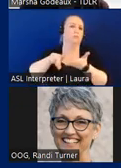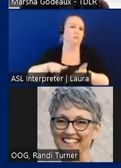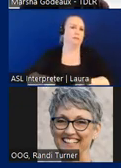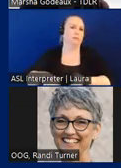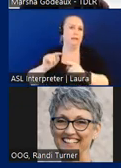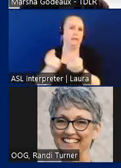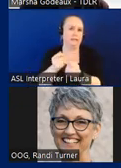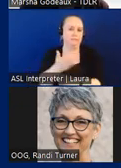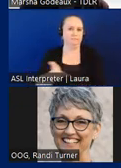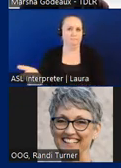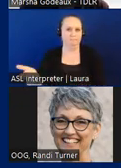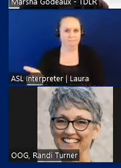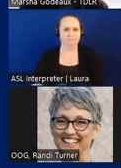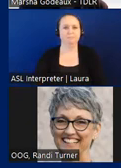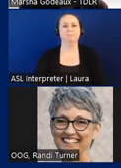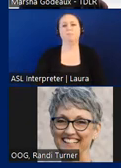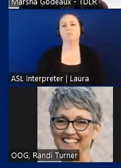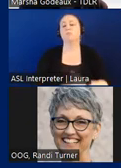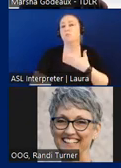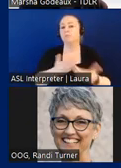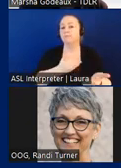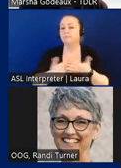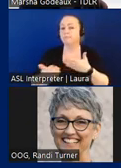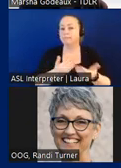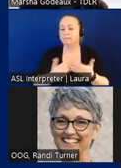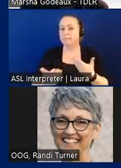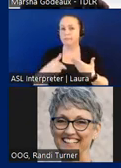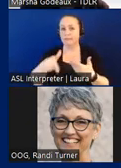now keep in mind that even if you found the facilities were not subject to tax